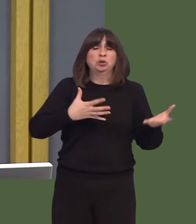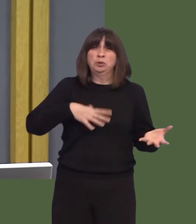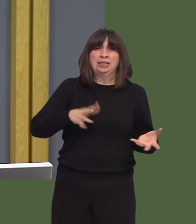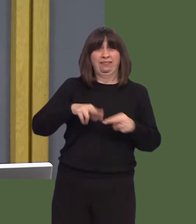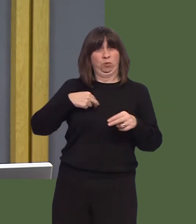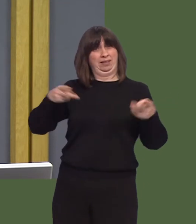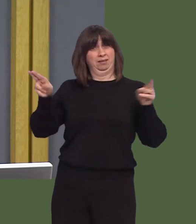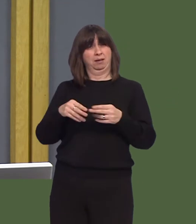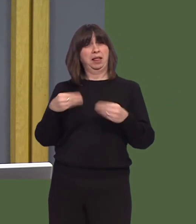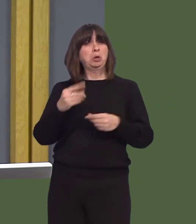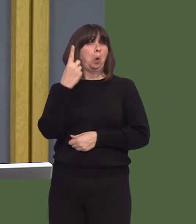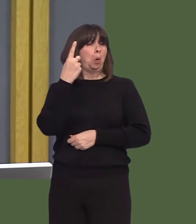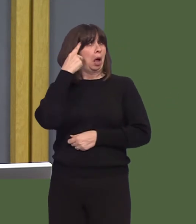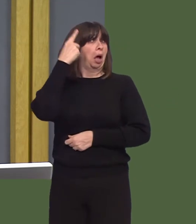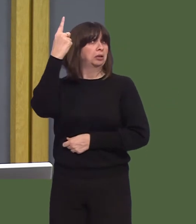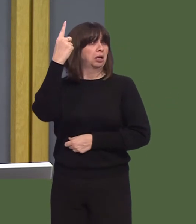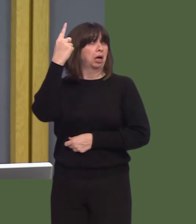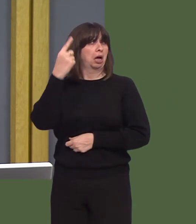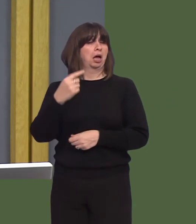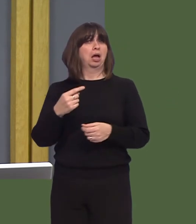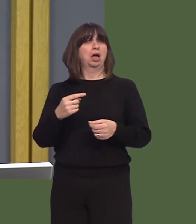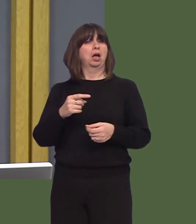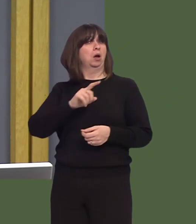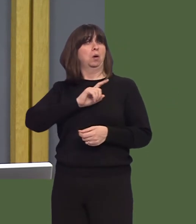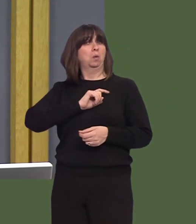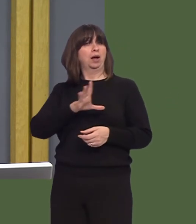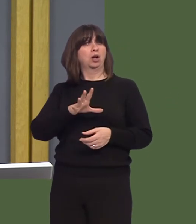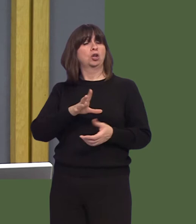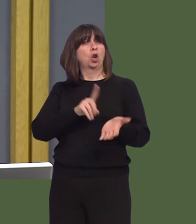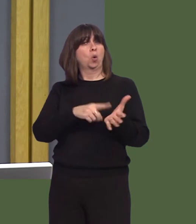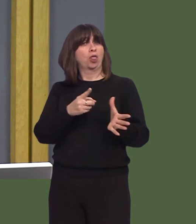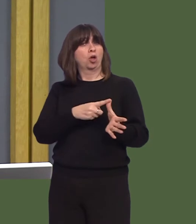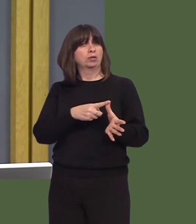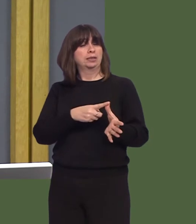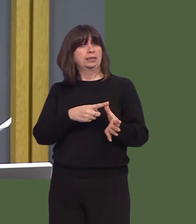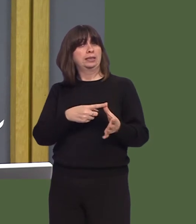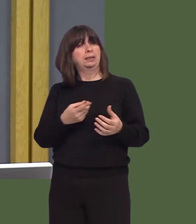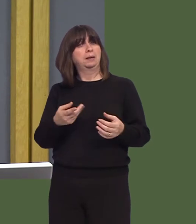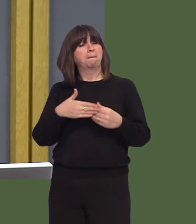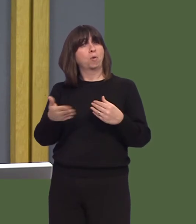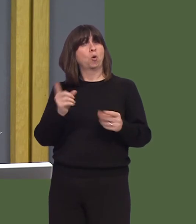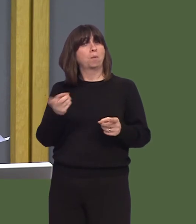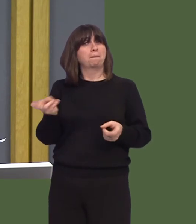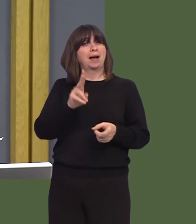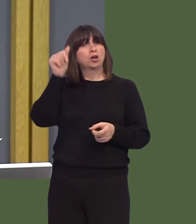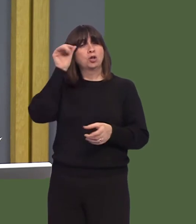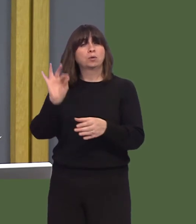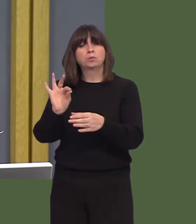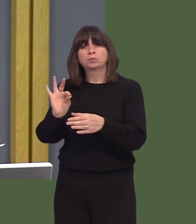Does he think that one of the ways possibly of doing this is to offer incentives to local authorities to bring back drinking fountains into use?